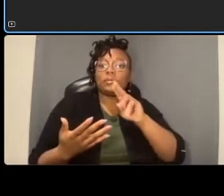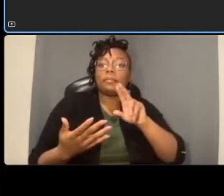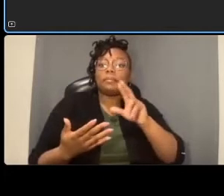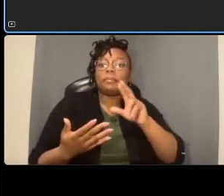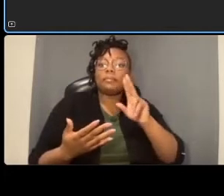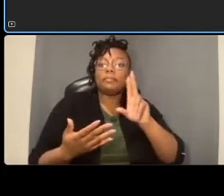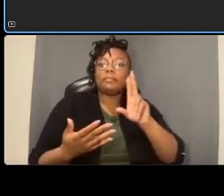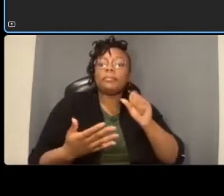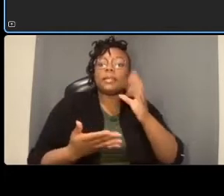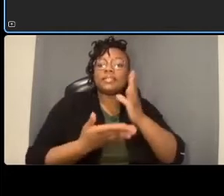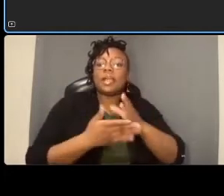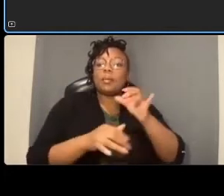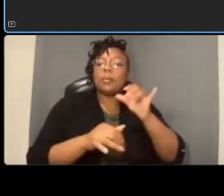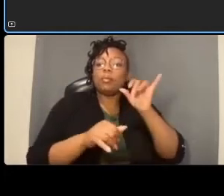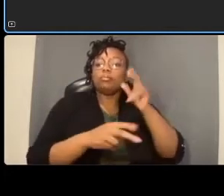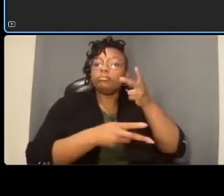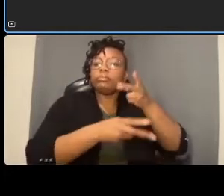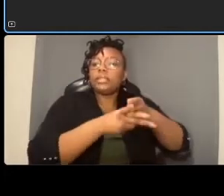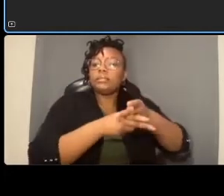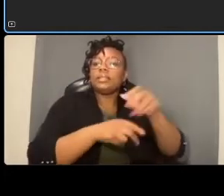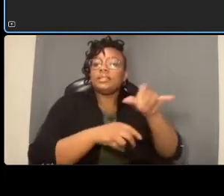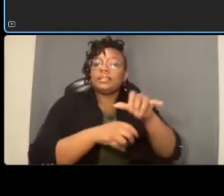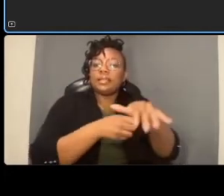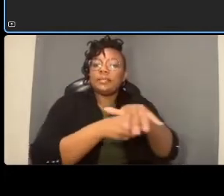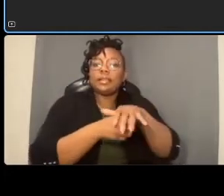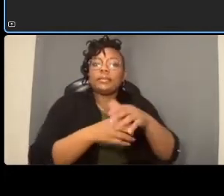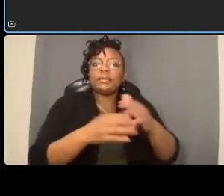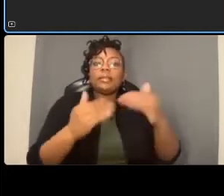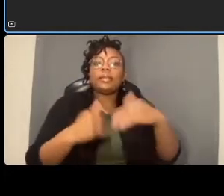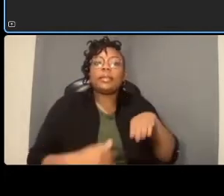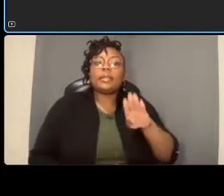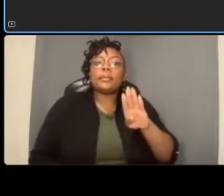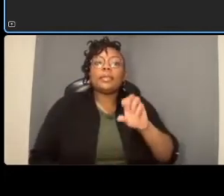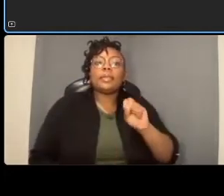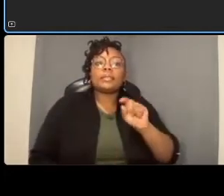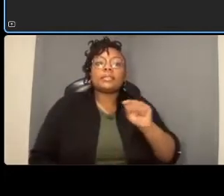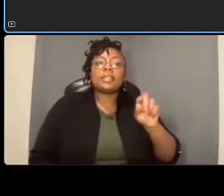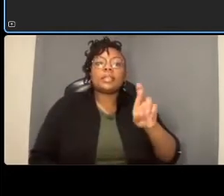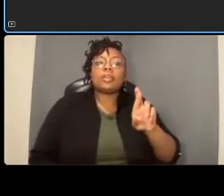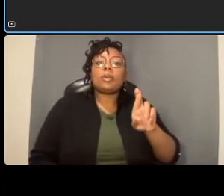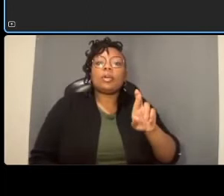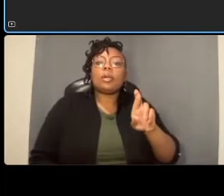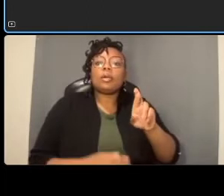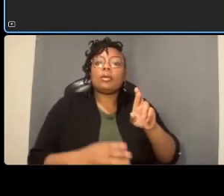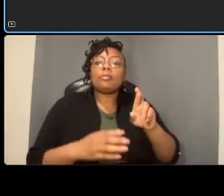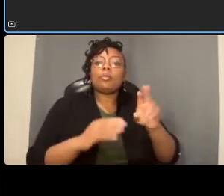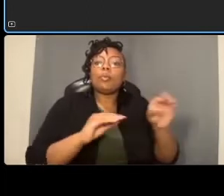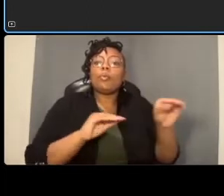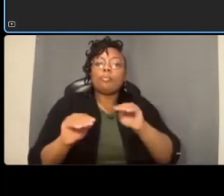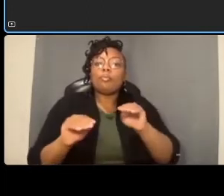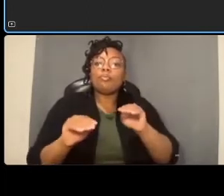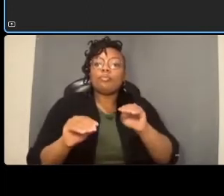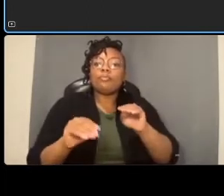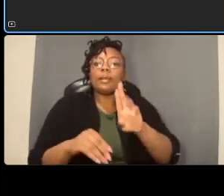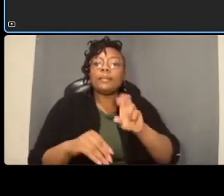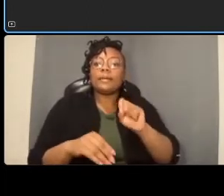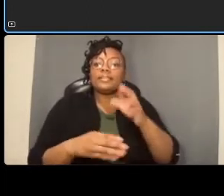and bs-r will be a relocated location and generally those are being relocated to what